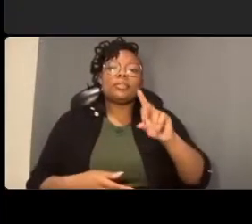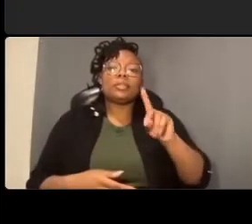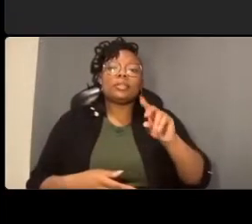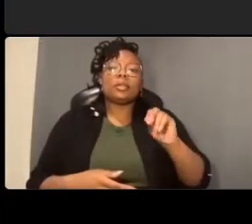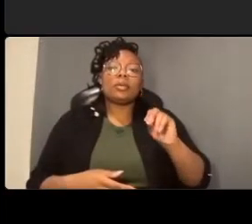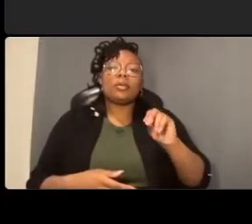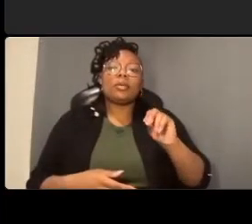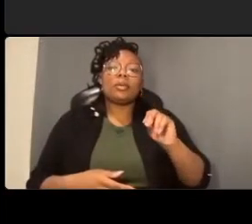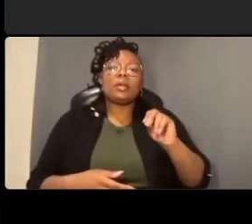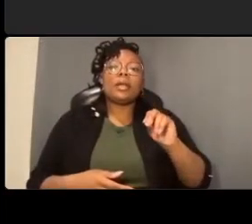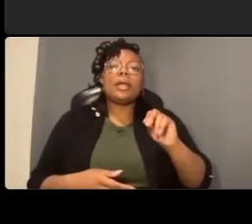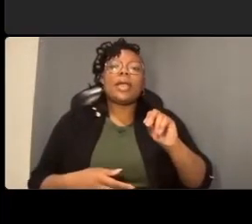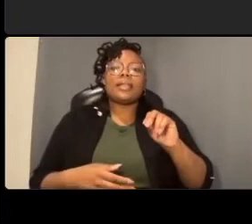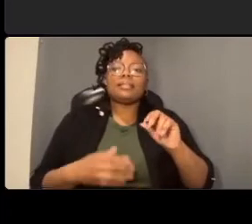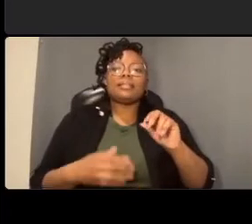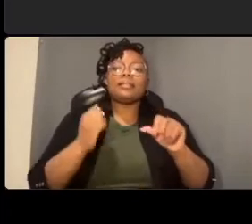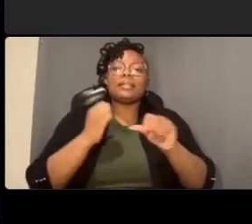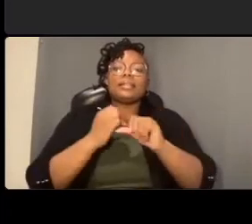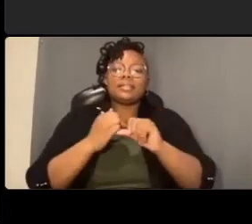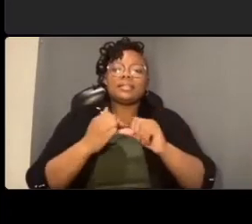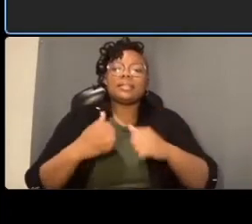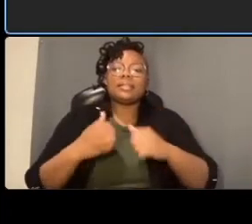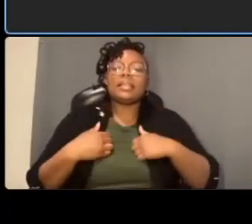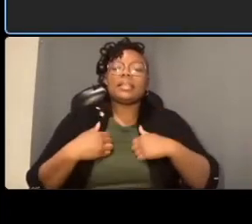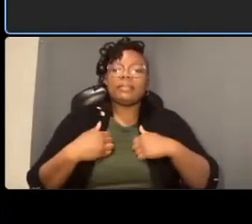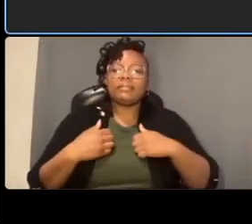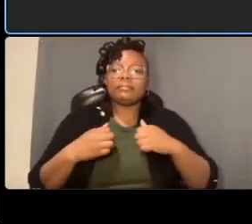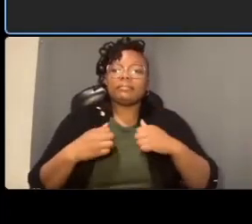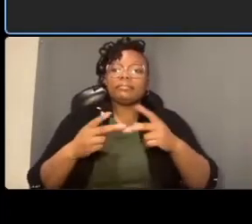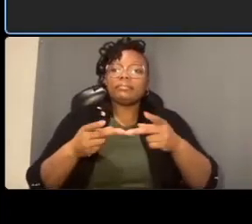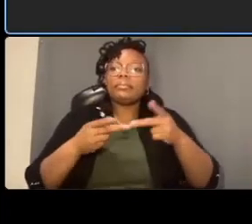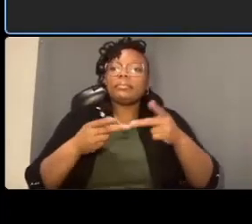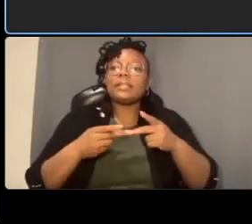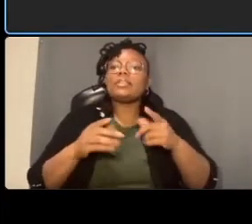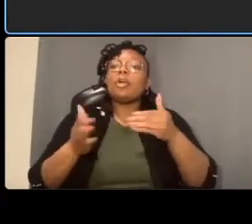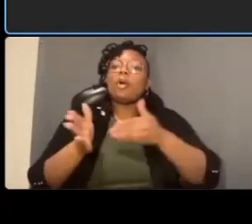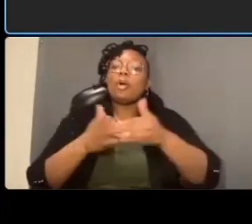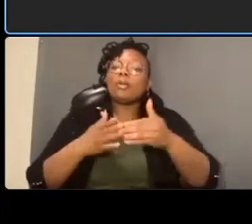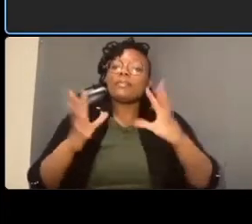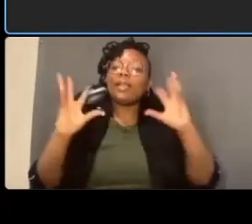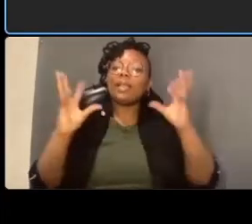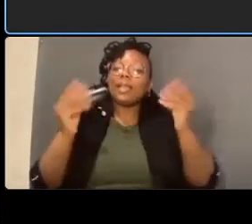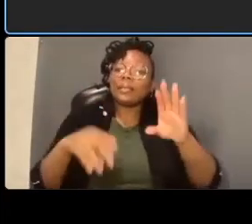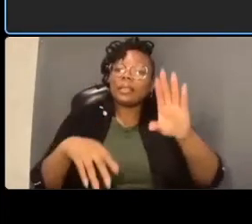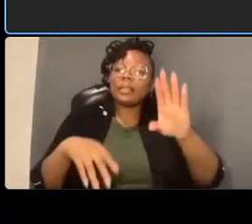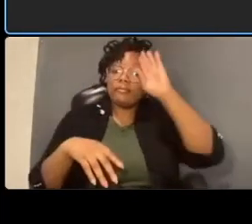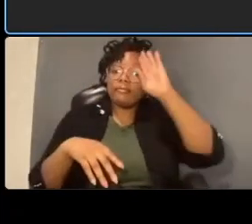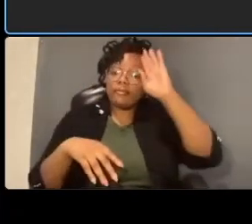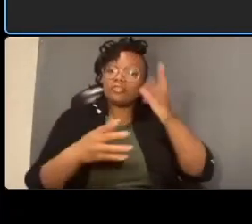are parked here to respond to emergencies again we'll work with uh fire and emergency